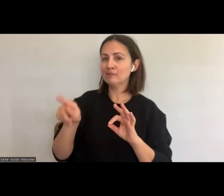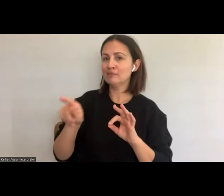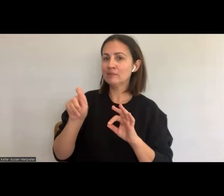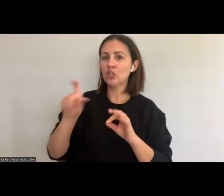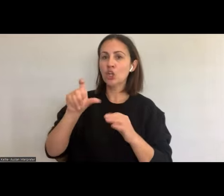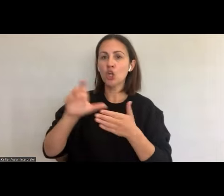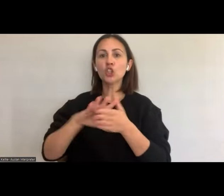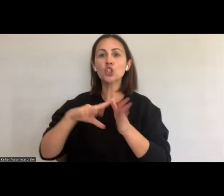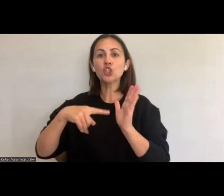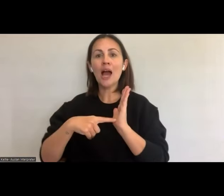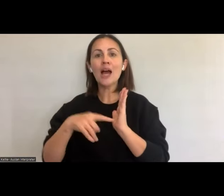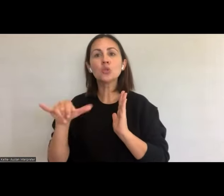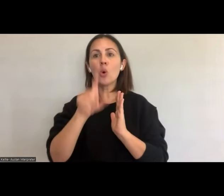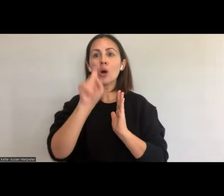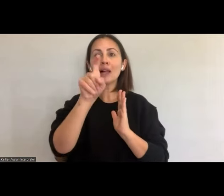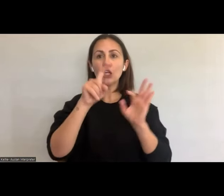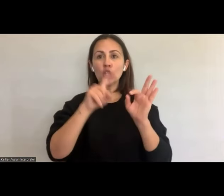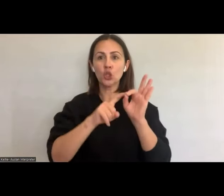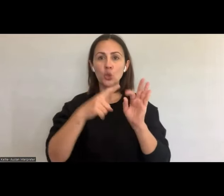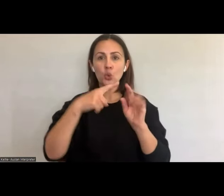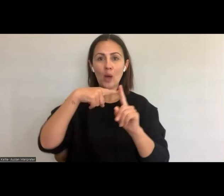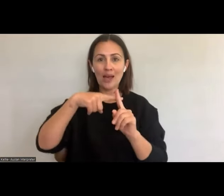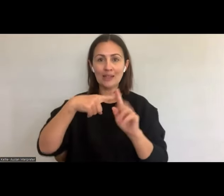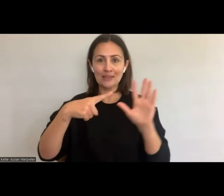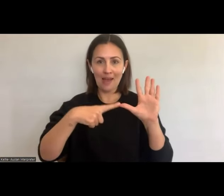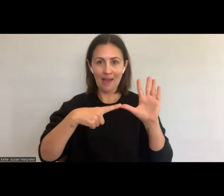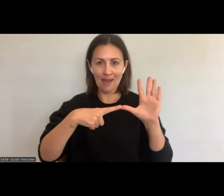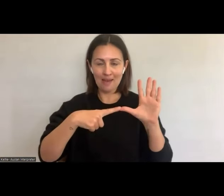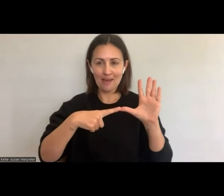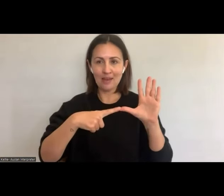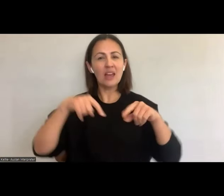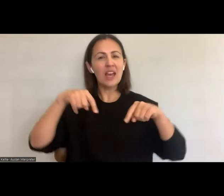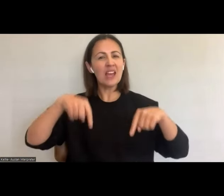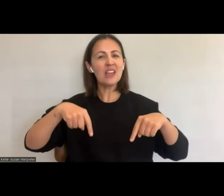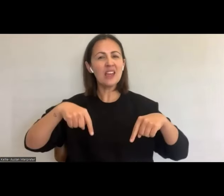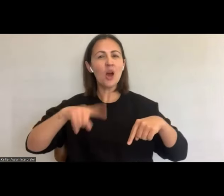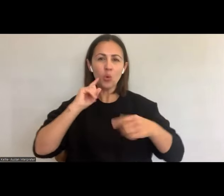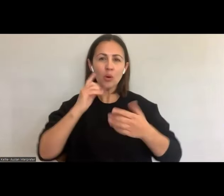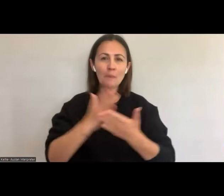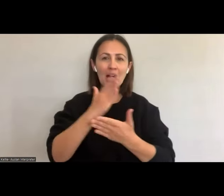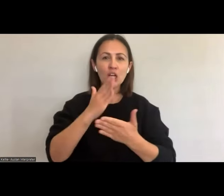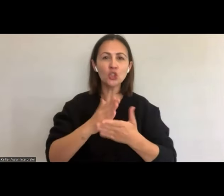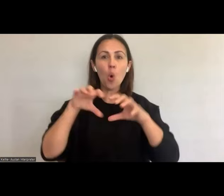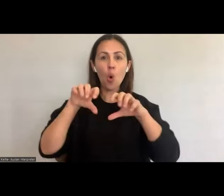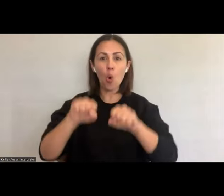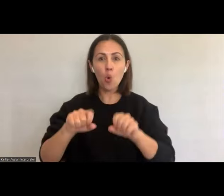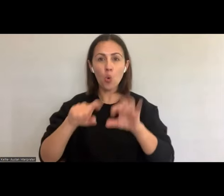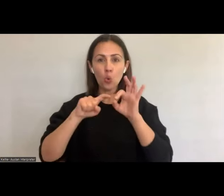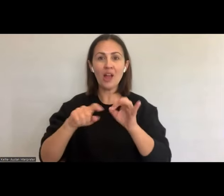and we'll endeavour to dedicate some time to answer however, the session is jam-packed,